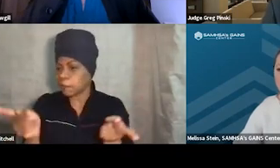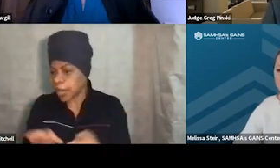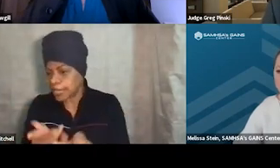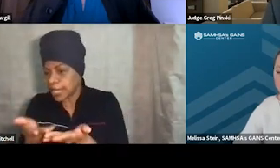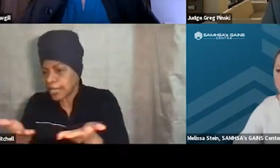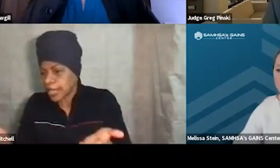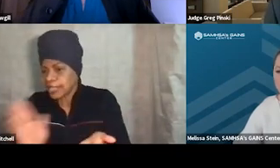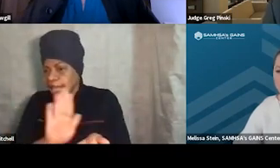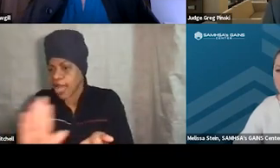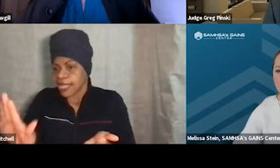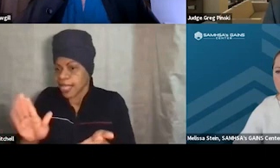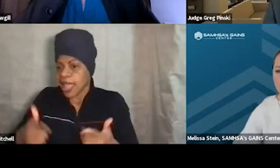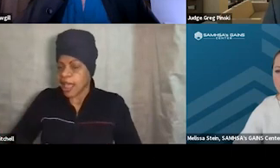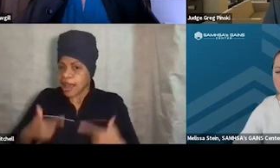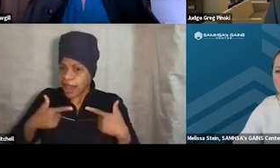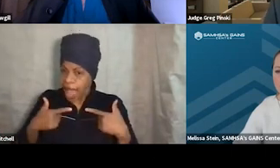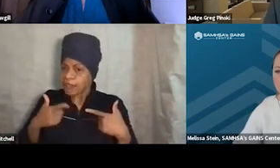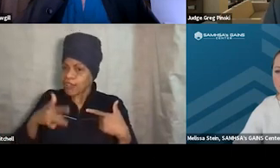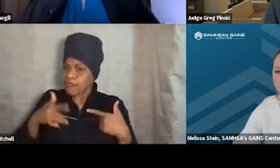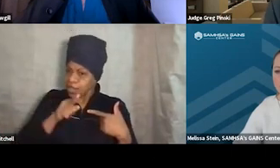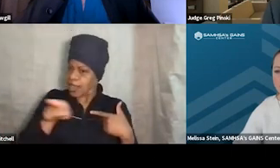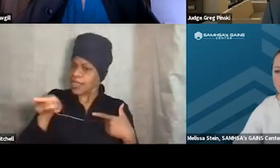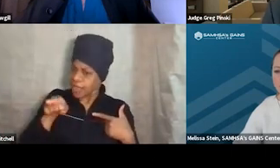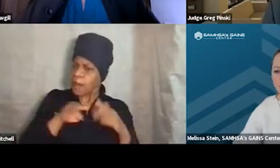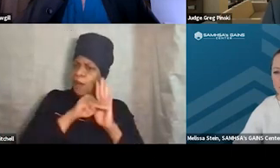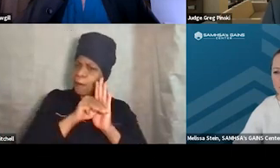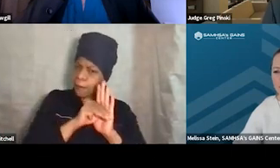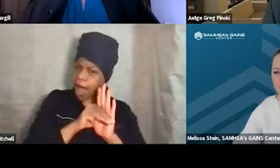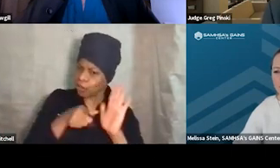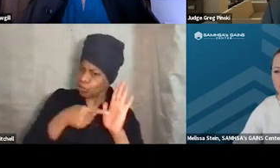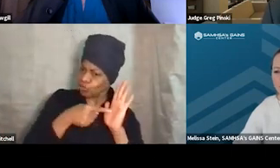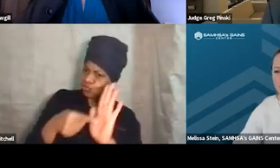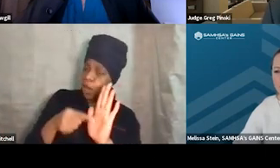and we feel like they're a model participant, but then, for whatever reason,